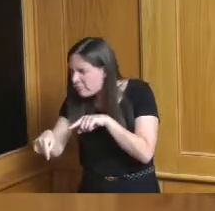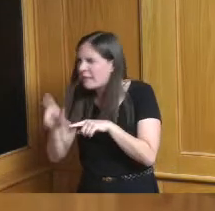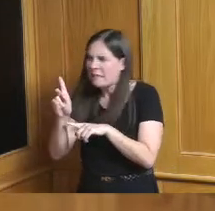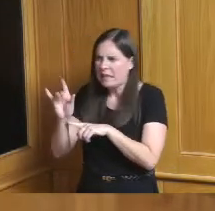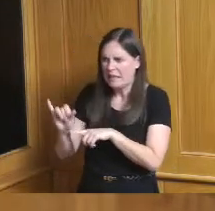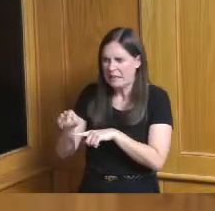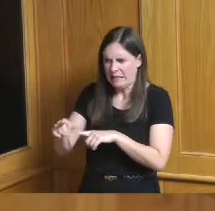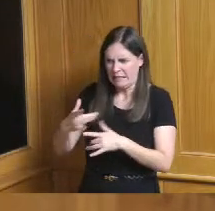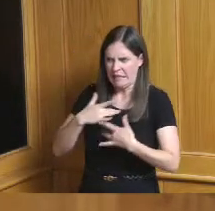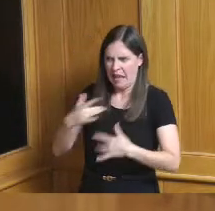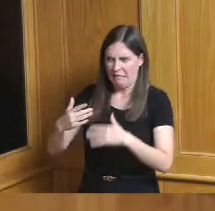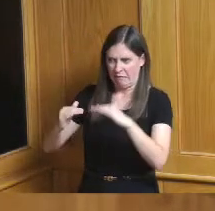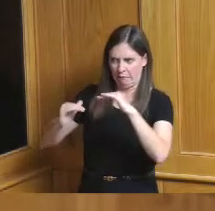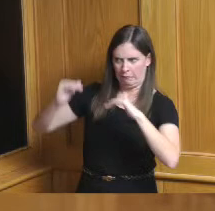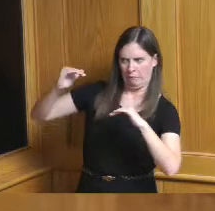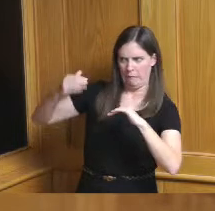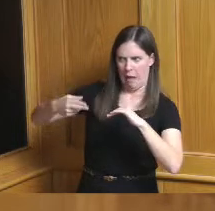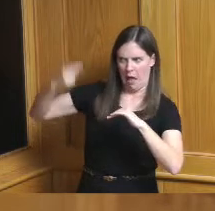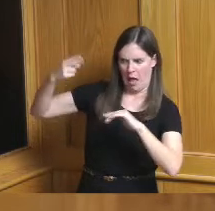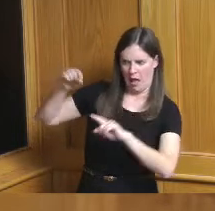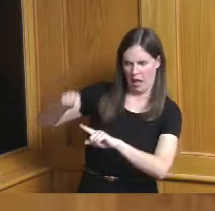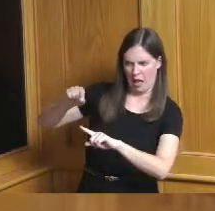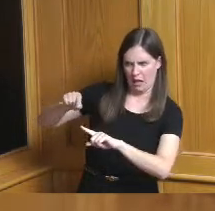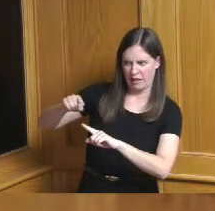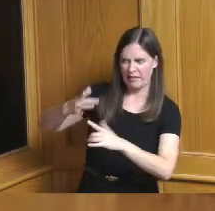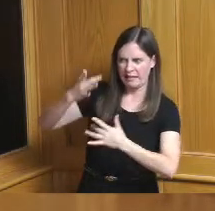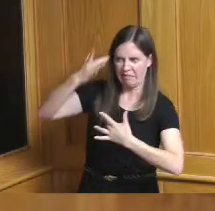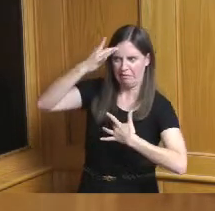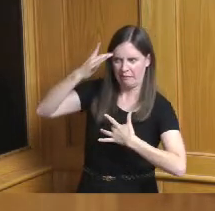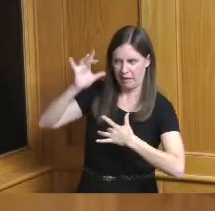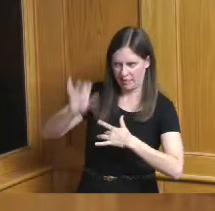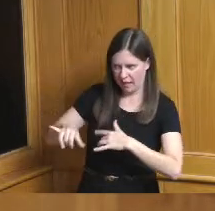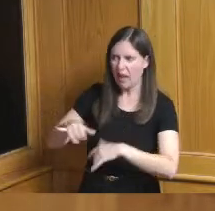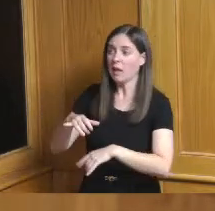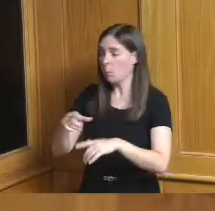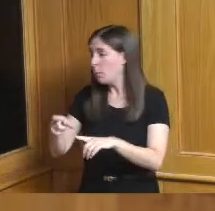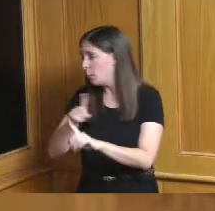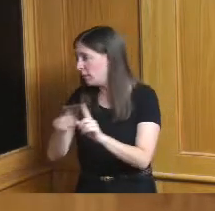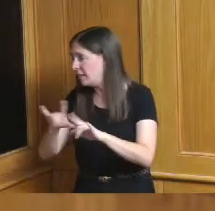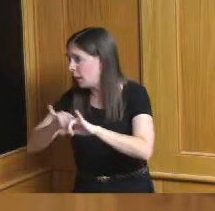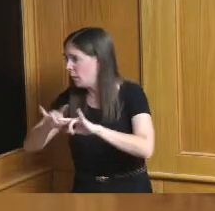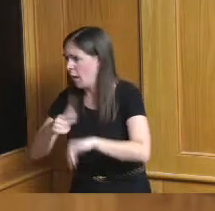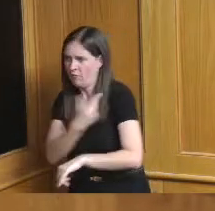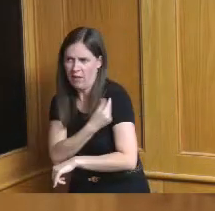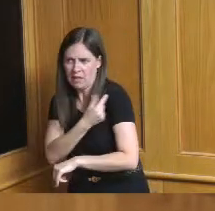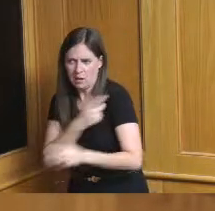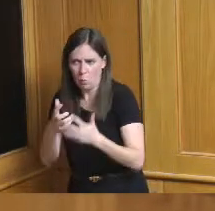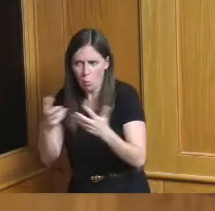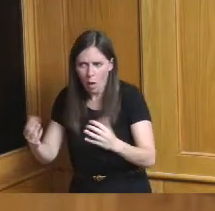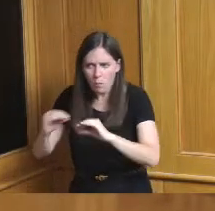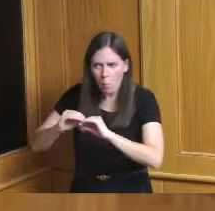higher than we are in those vaccination numbers is there anything that you found with that that